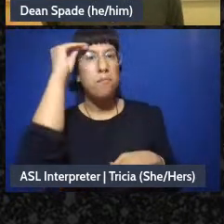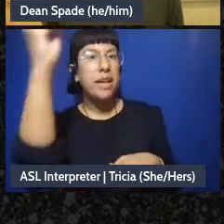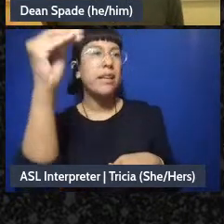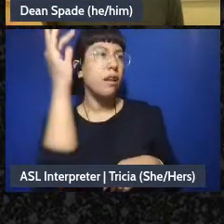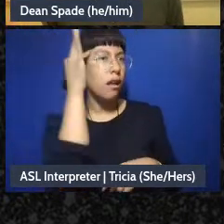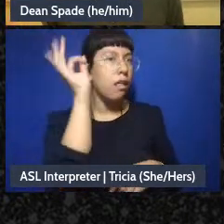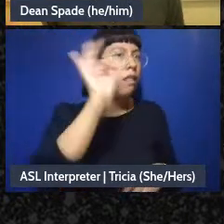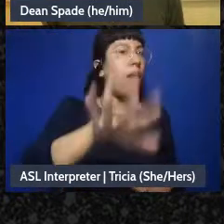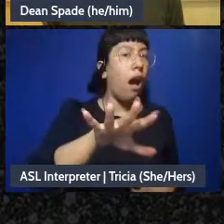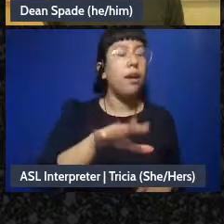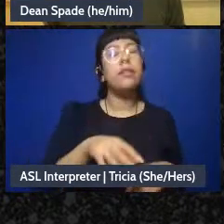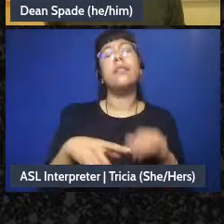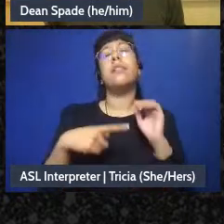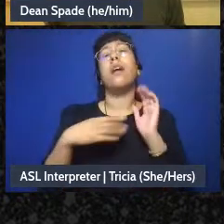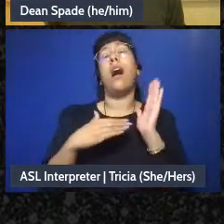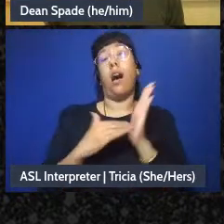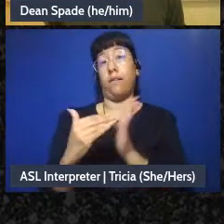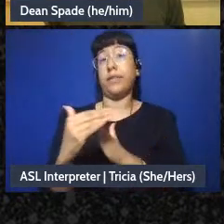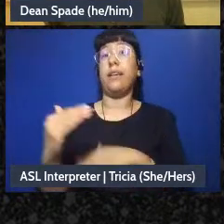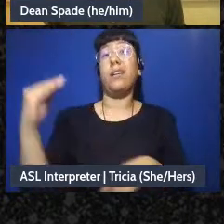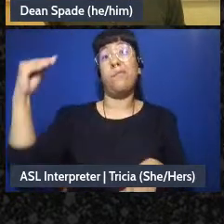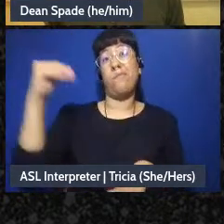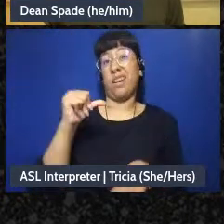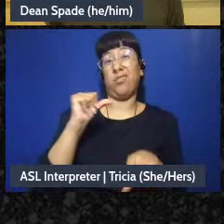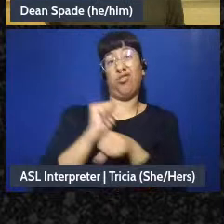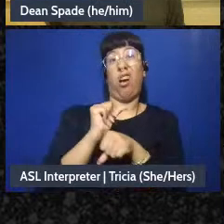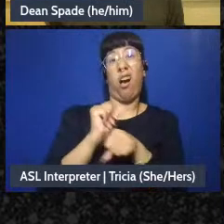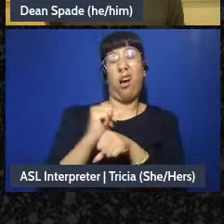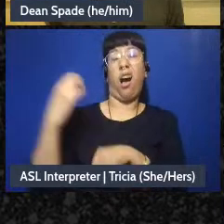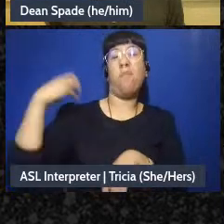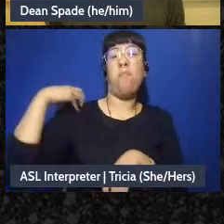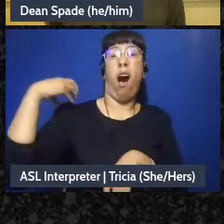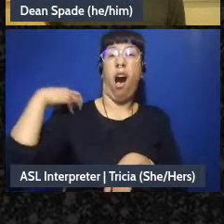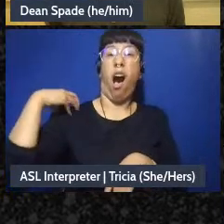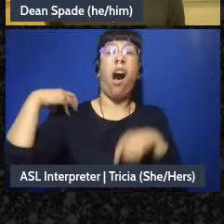a certain way and it's not the way that people who work there think would work well they just don't